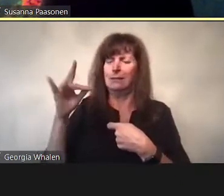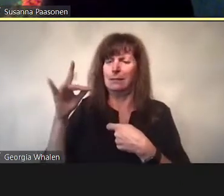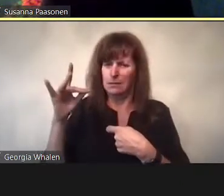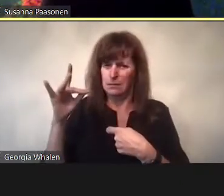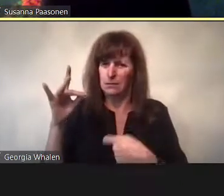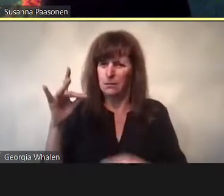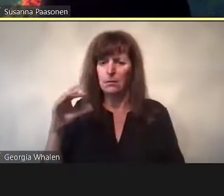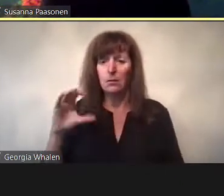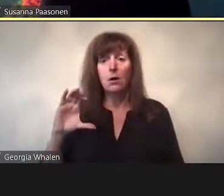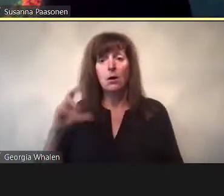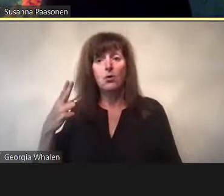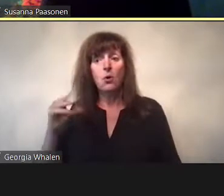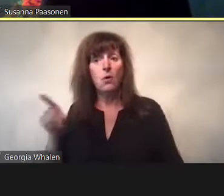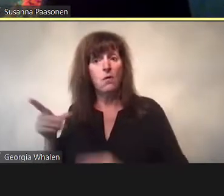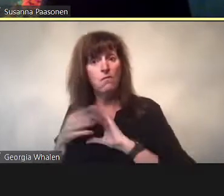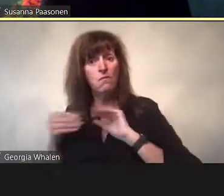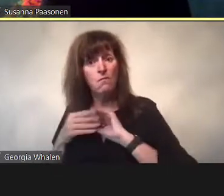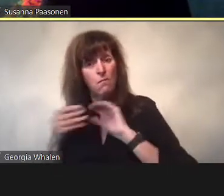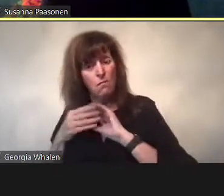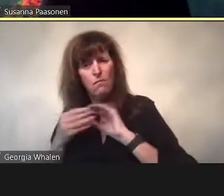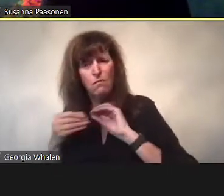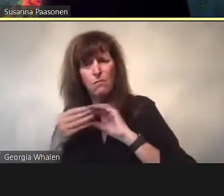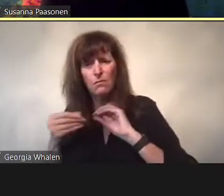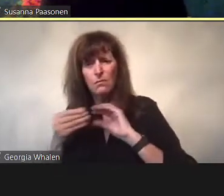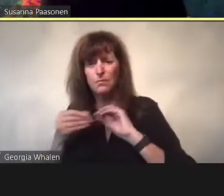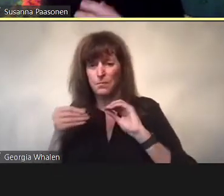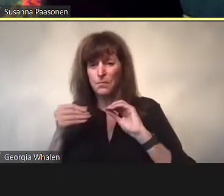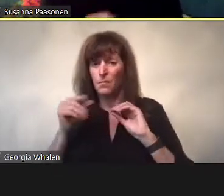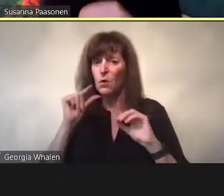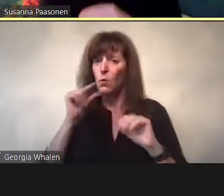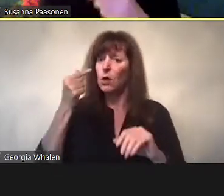it’s particularly harmful to those already marginalized. I’m thinking of Alexander Cho,